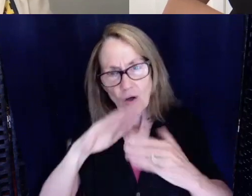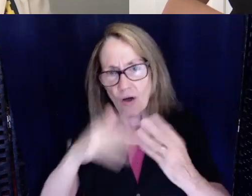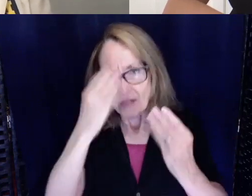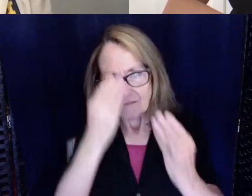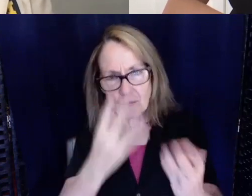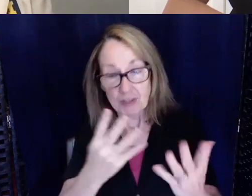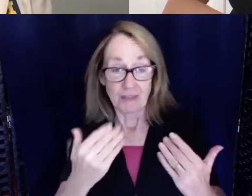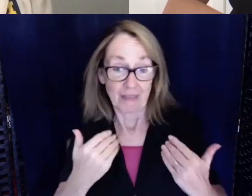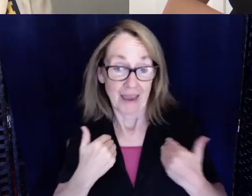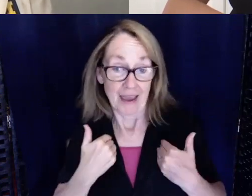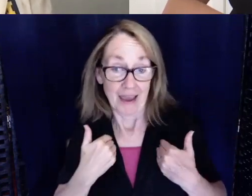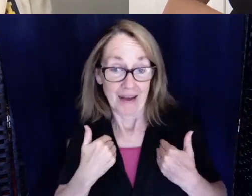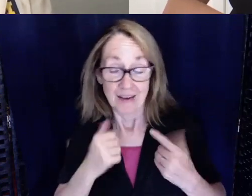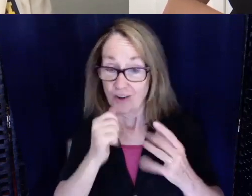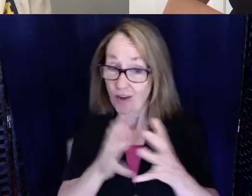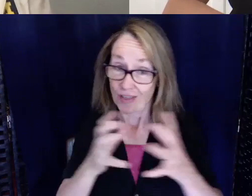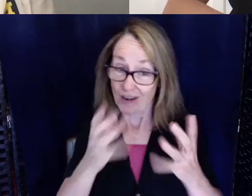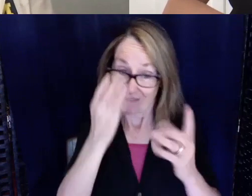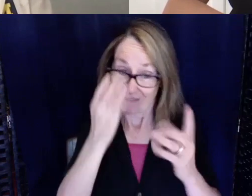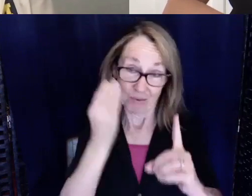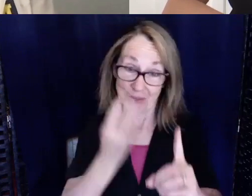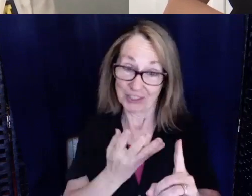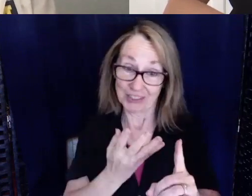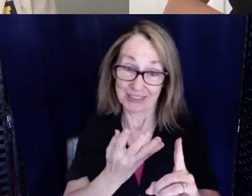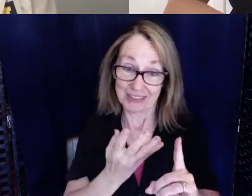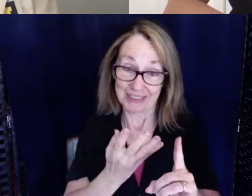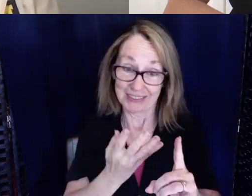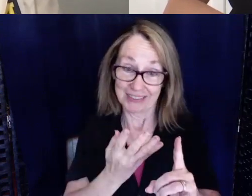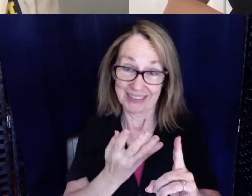but not a lot of information was given back then by the doctors